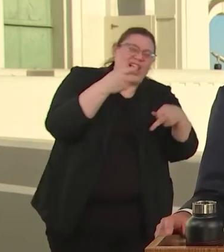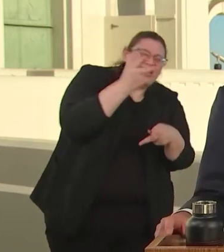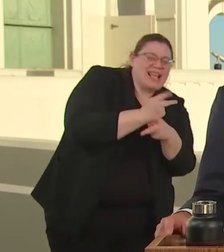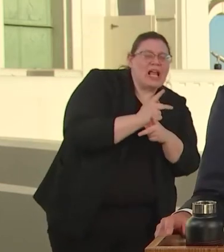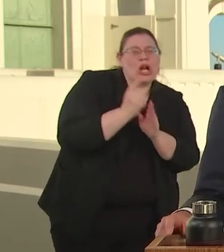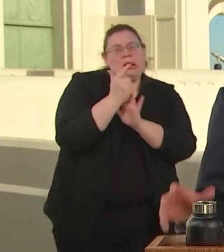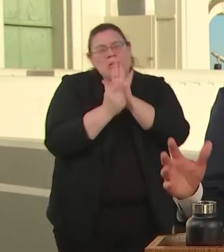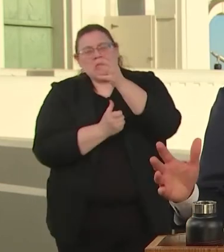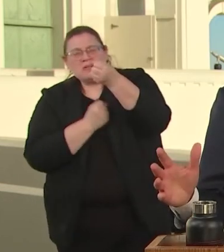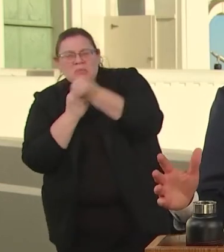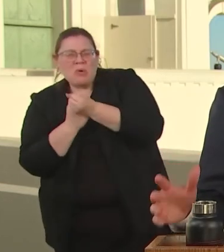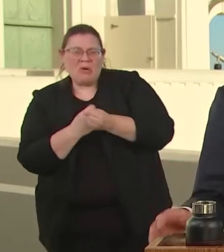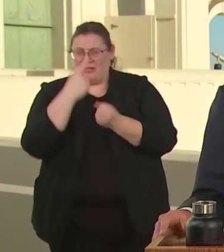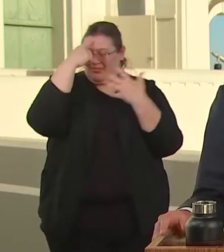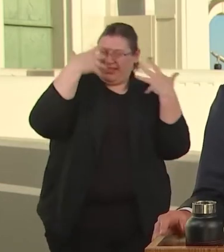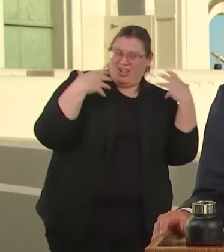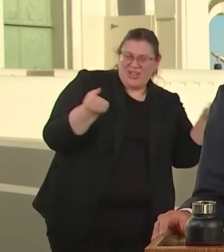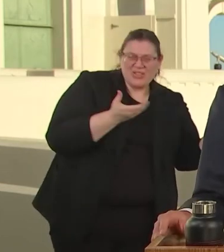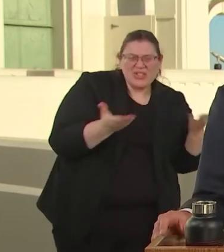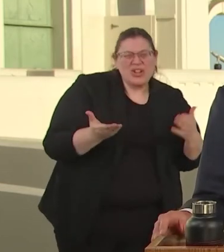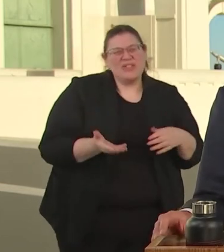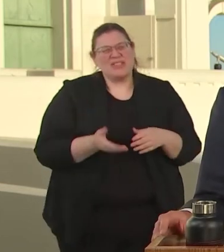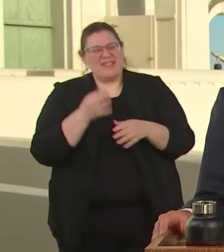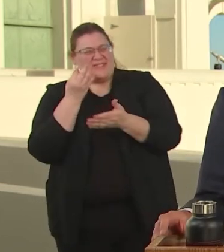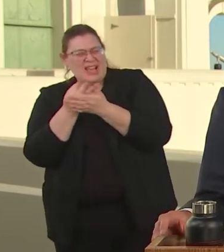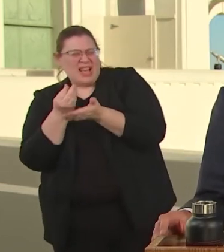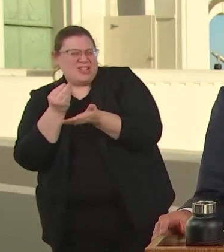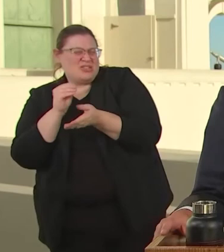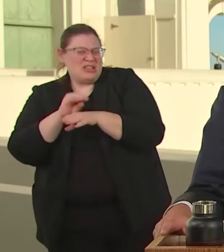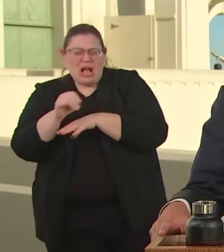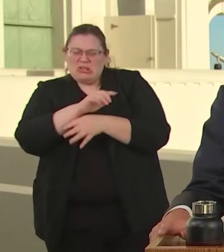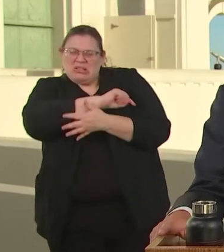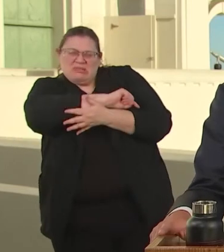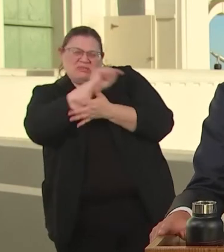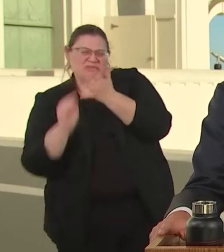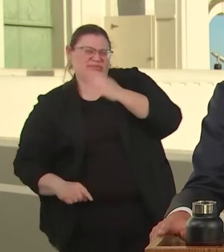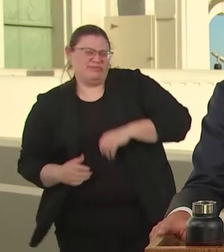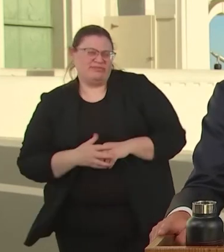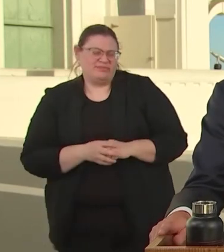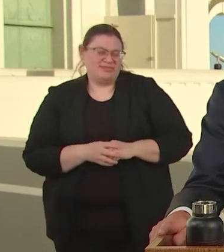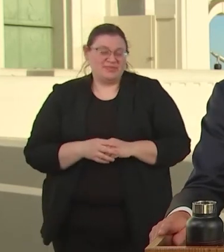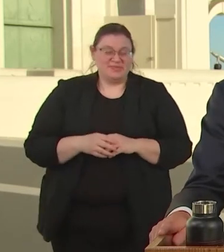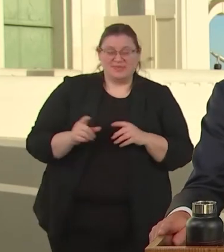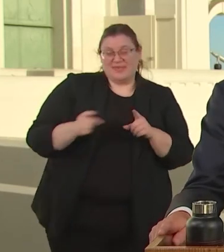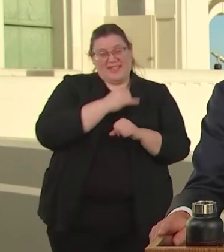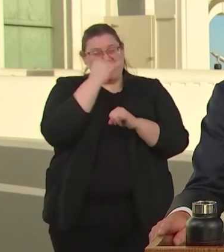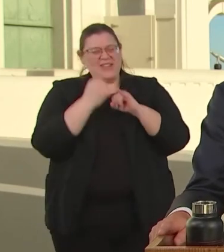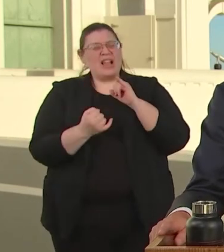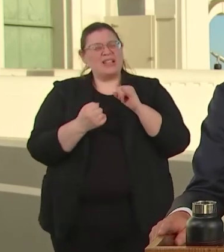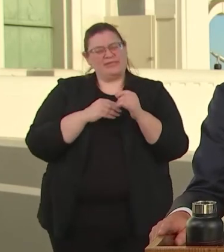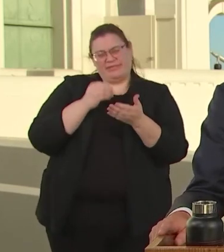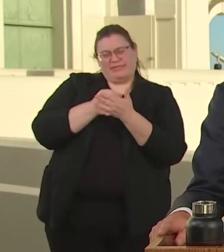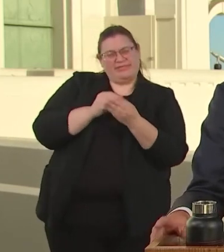FROM FINANCIAL COUNSEL TO GO LEGAL SERVICES. FINALLY WE'LL FIND A NEW HOUSE